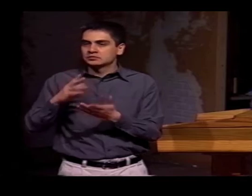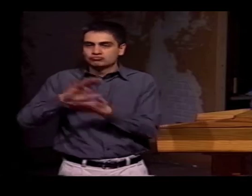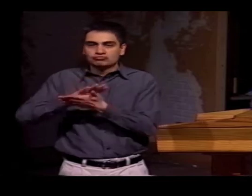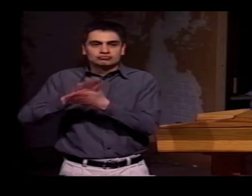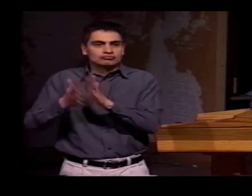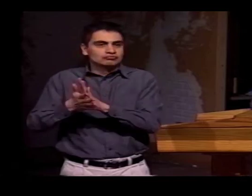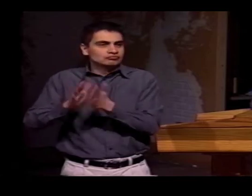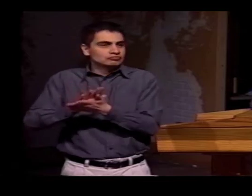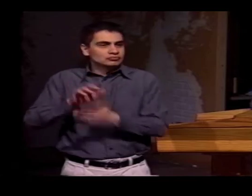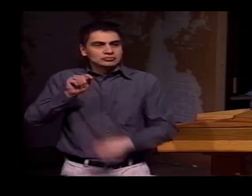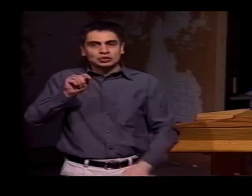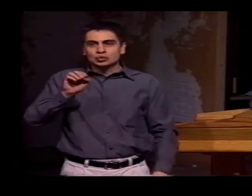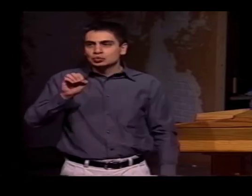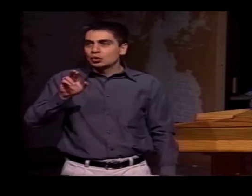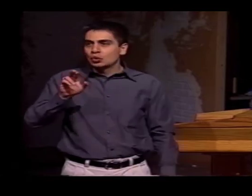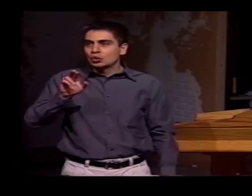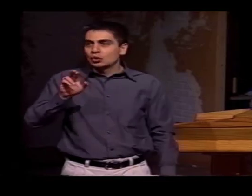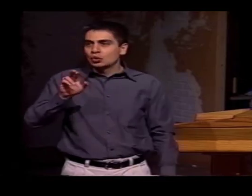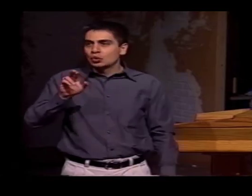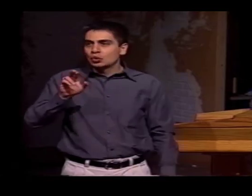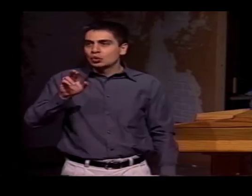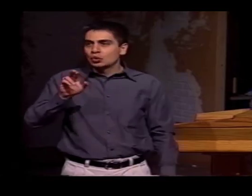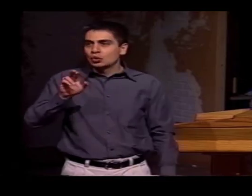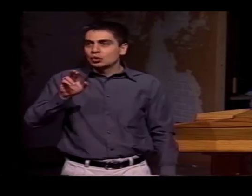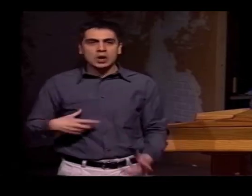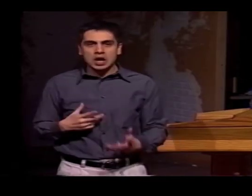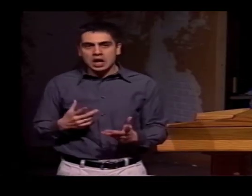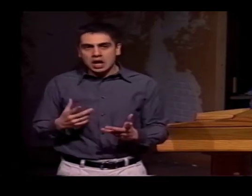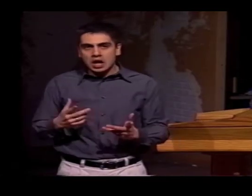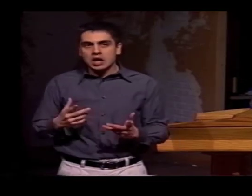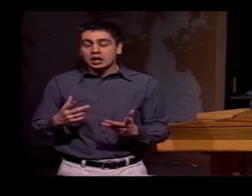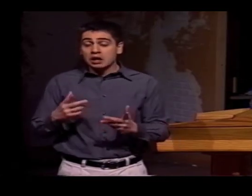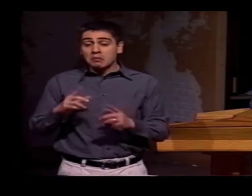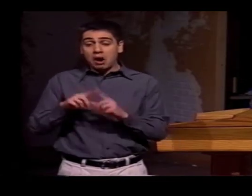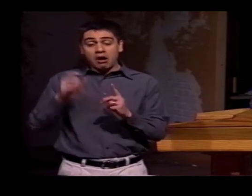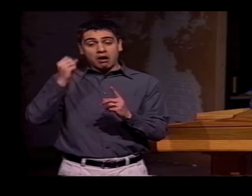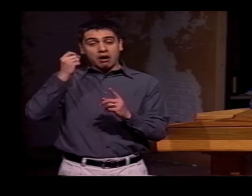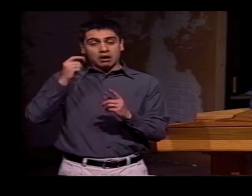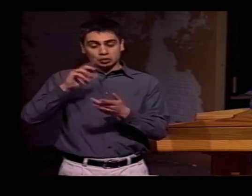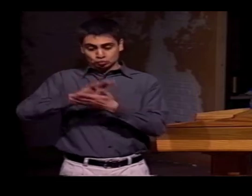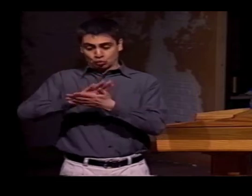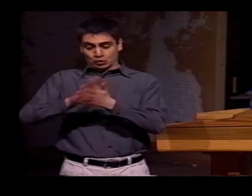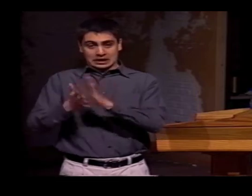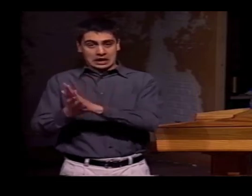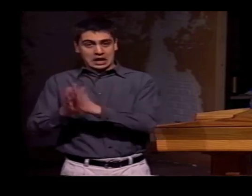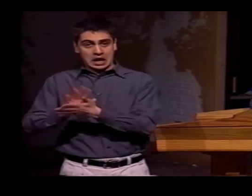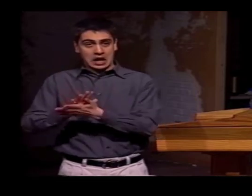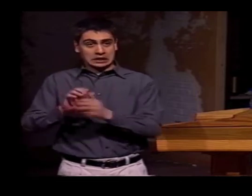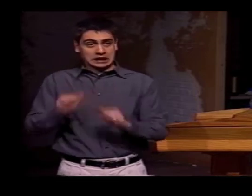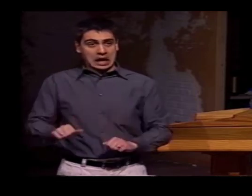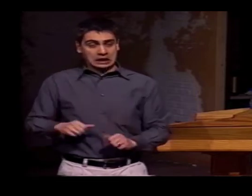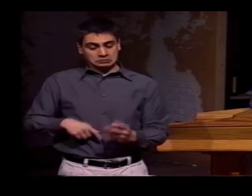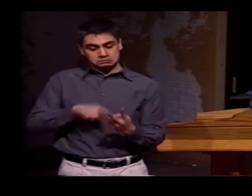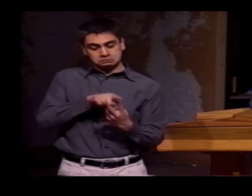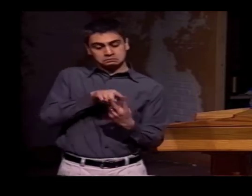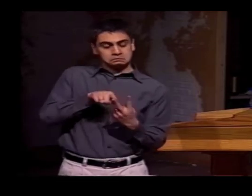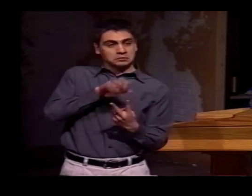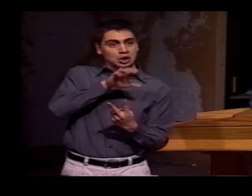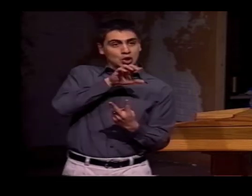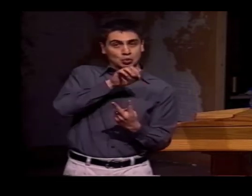THEY TALK ABOUT EATING TORTILLAS... BUT THE TORTILLAS